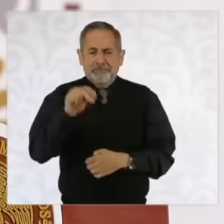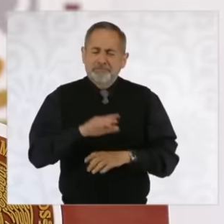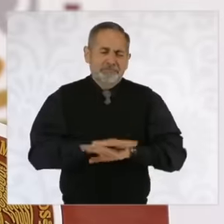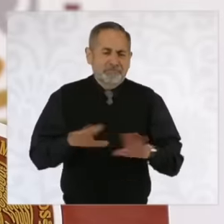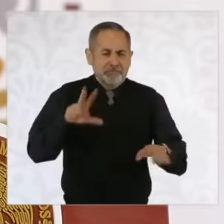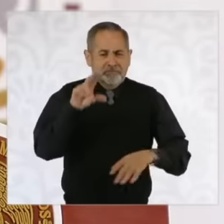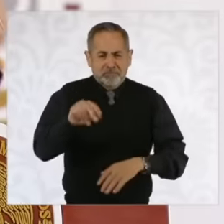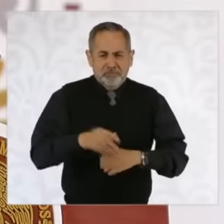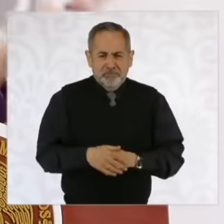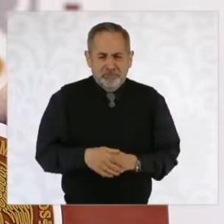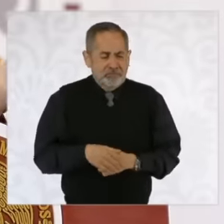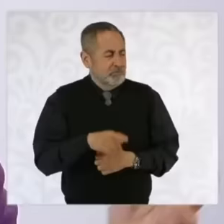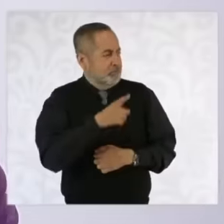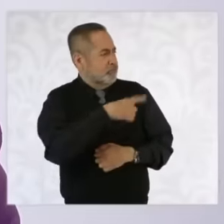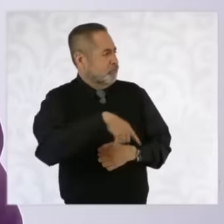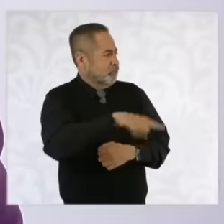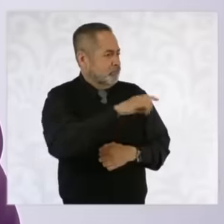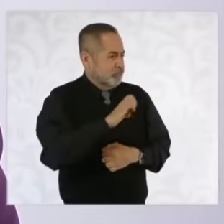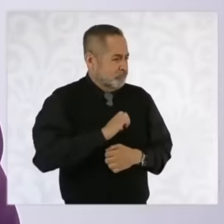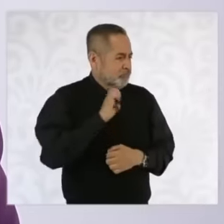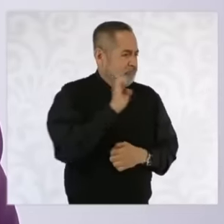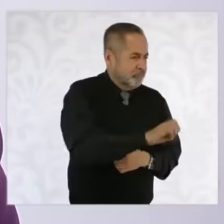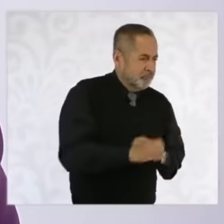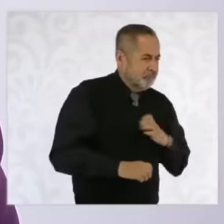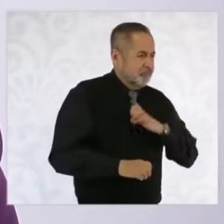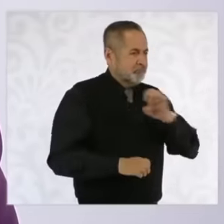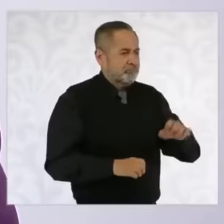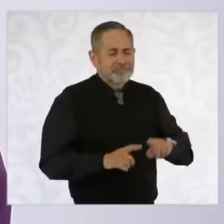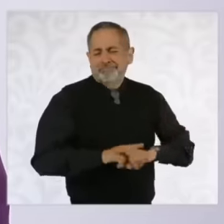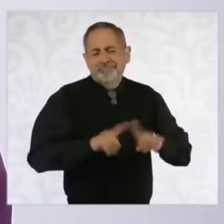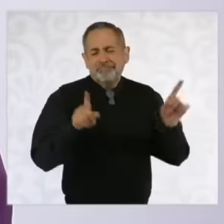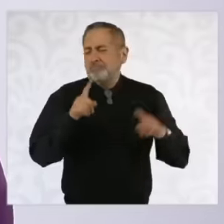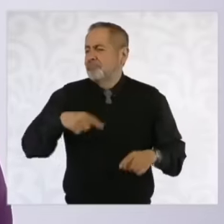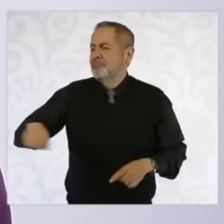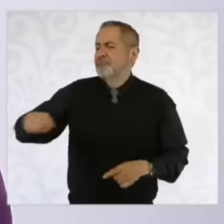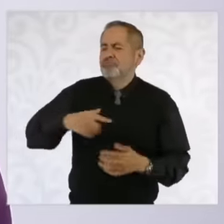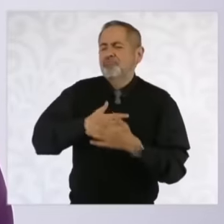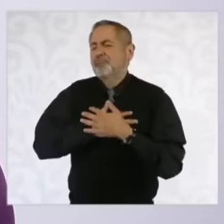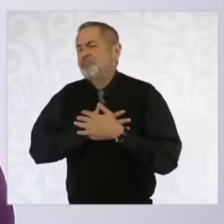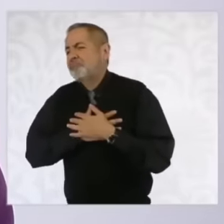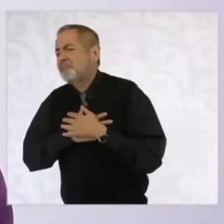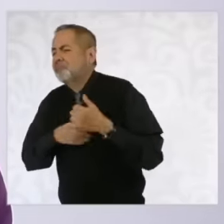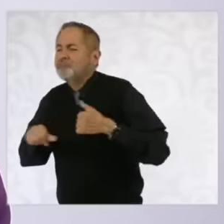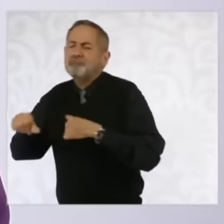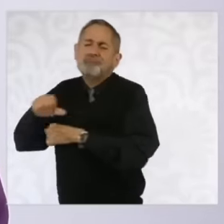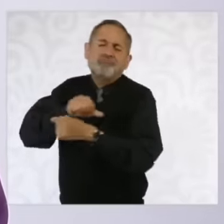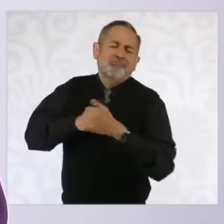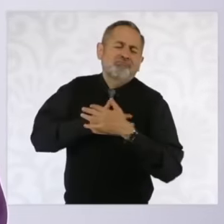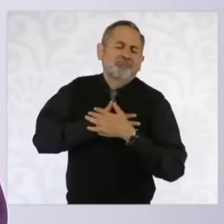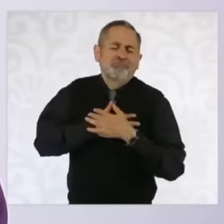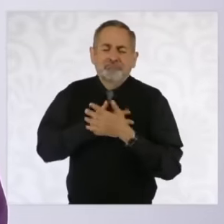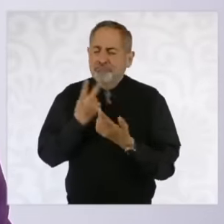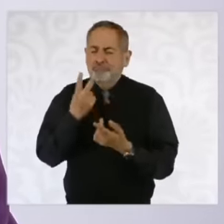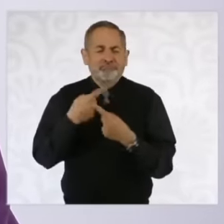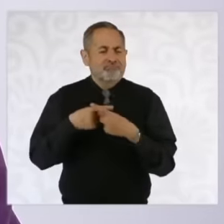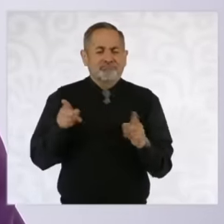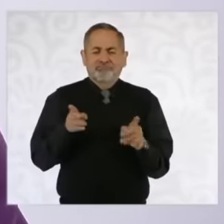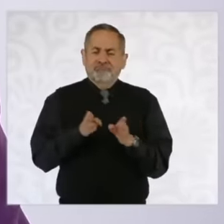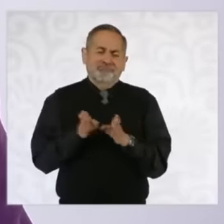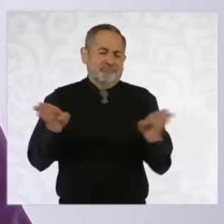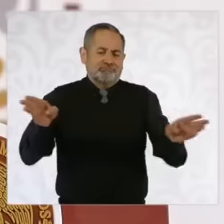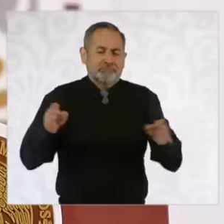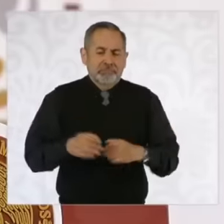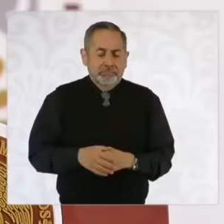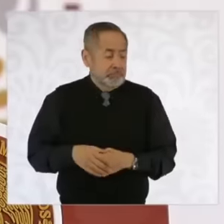their hatred against the love of the people is two projects. So they are going to continue in what